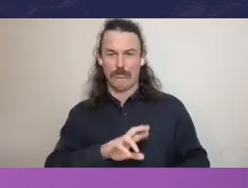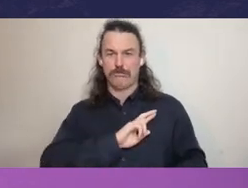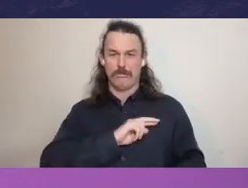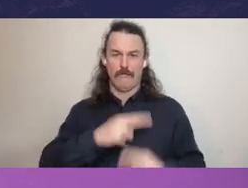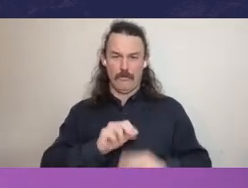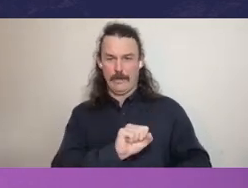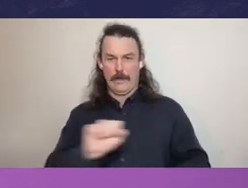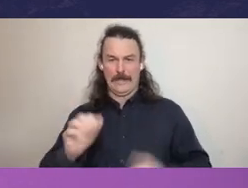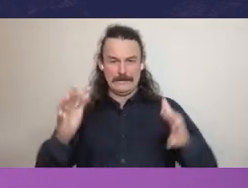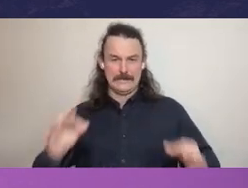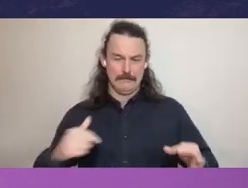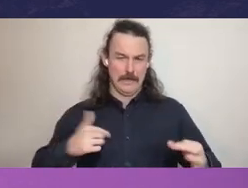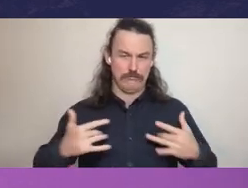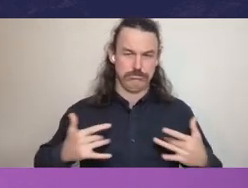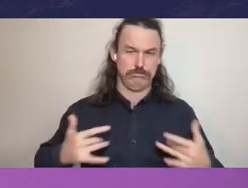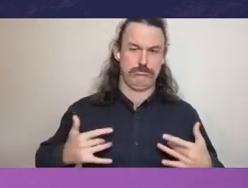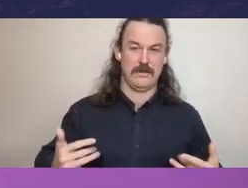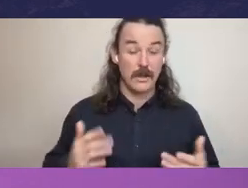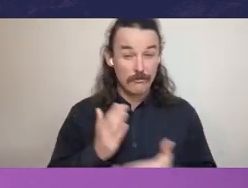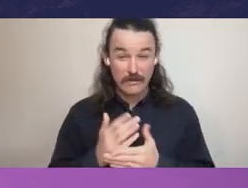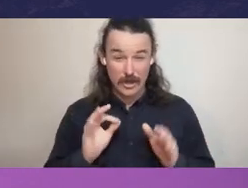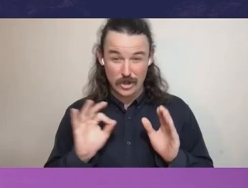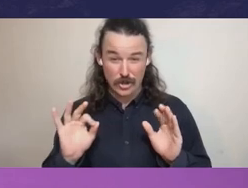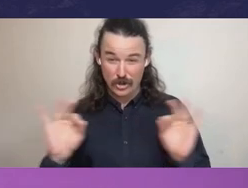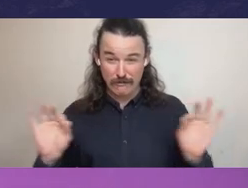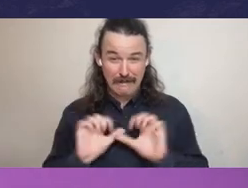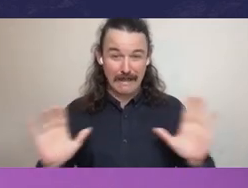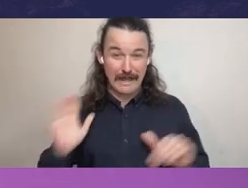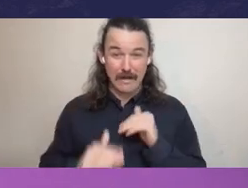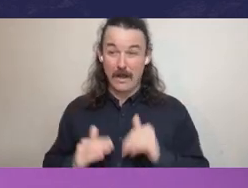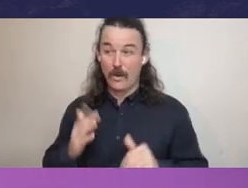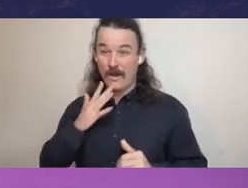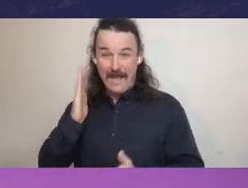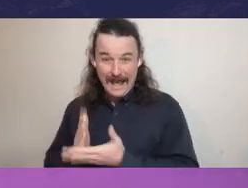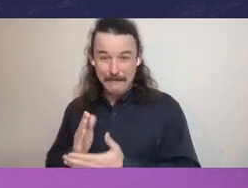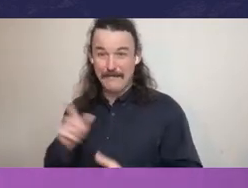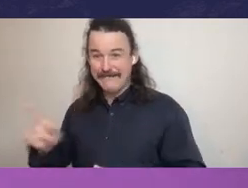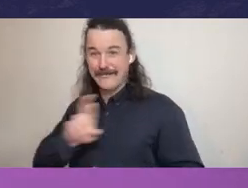Well, there's no clarity now about whether that should be allowable and if indeed there is to be